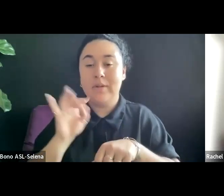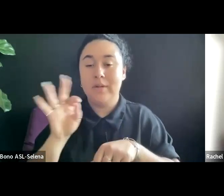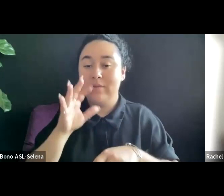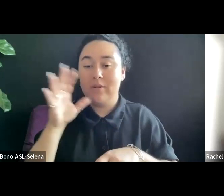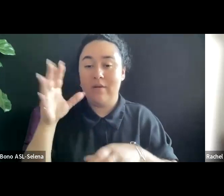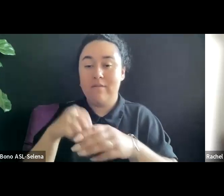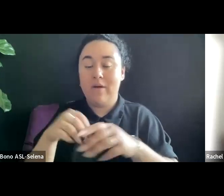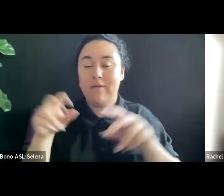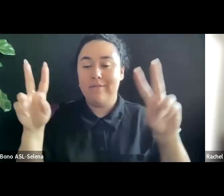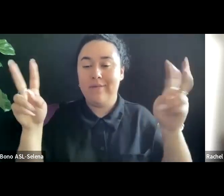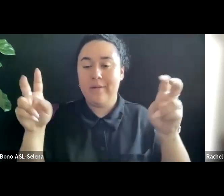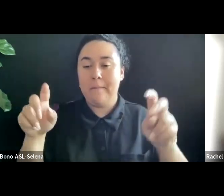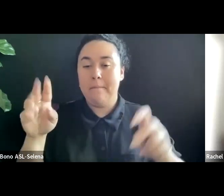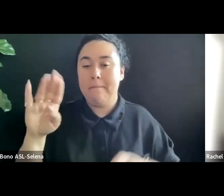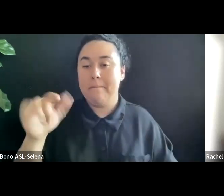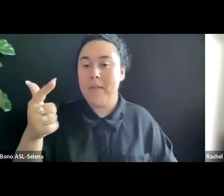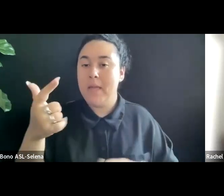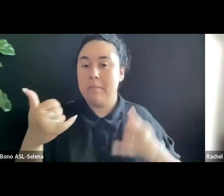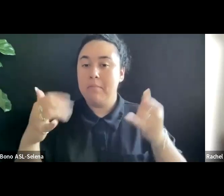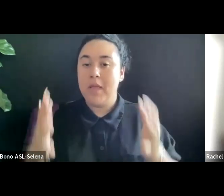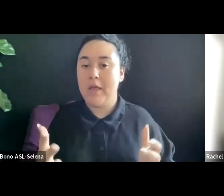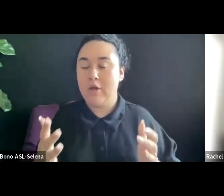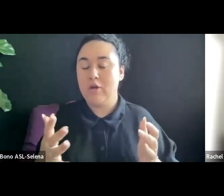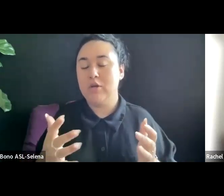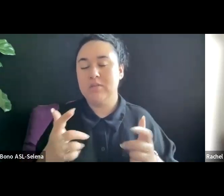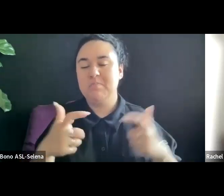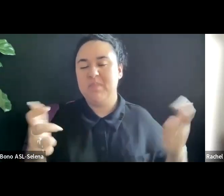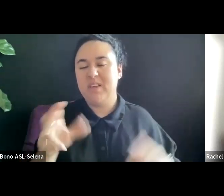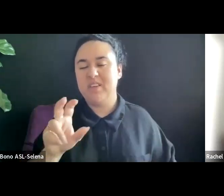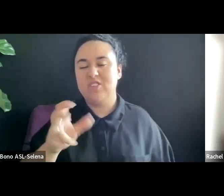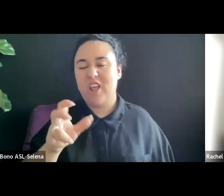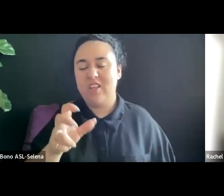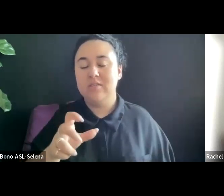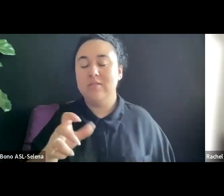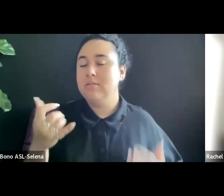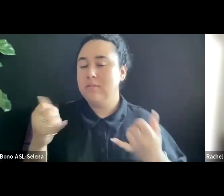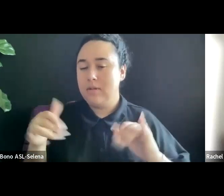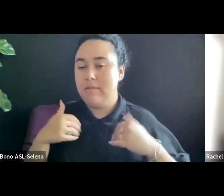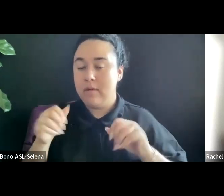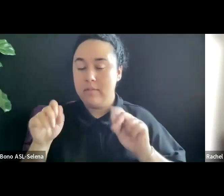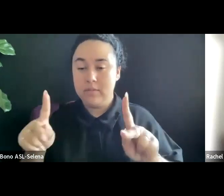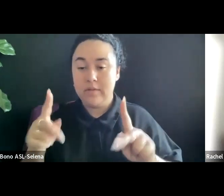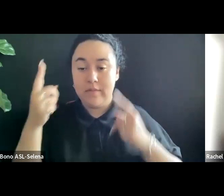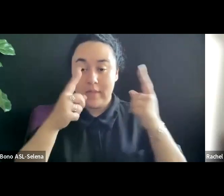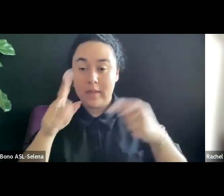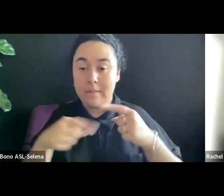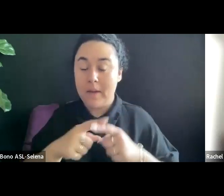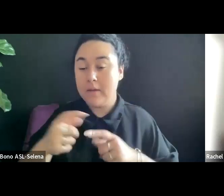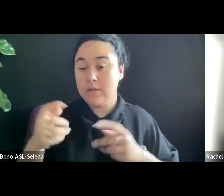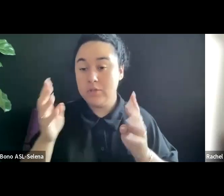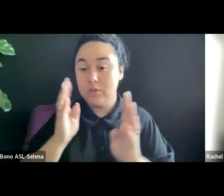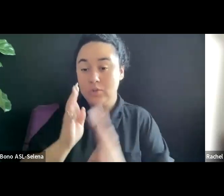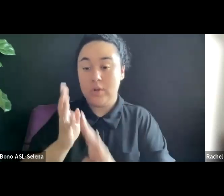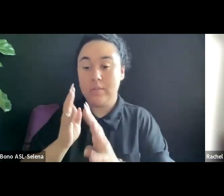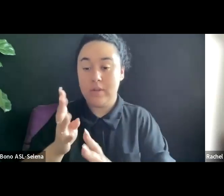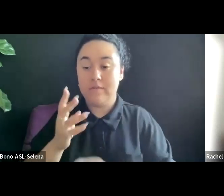IT IS HELPFUL IF YOU THINK ABOUT STREAMING FROM THE PERSPECTIVE OF TWO CATEGORIES. YOU CAN FIND